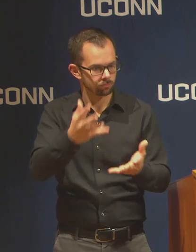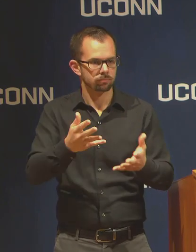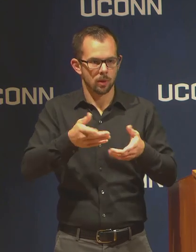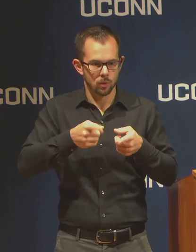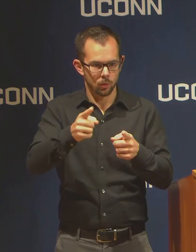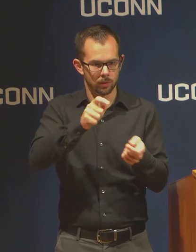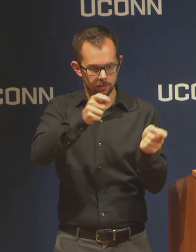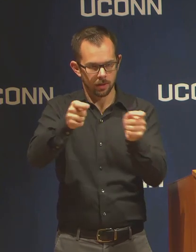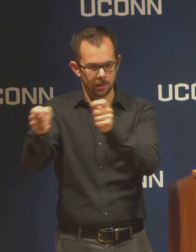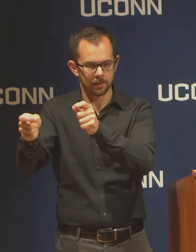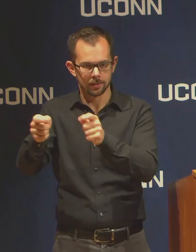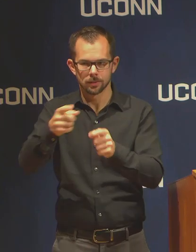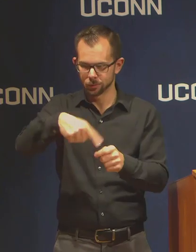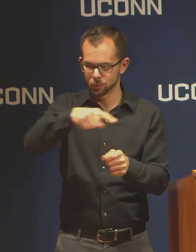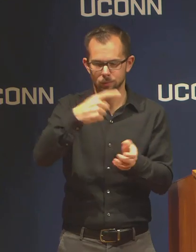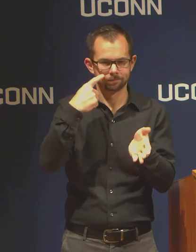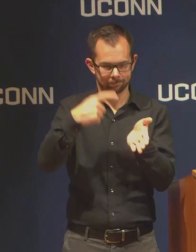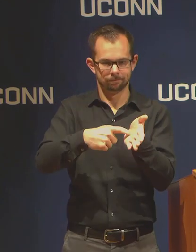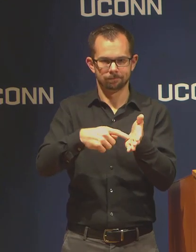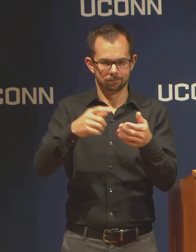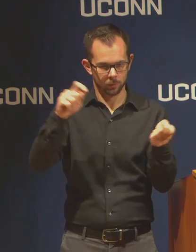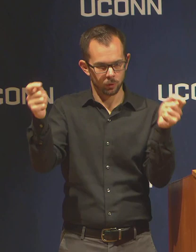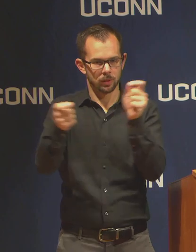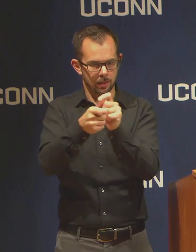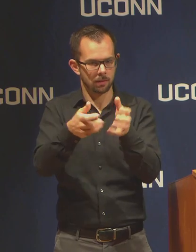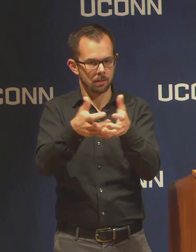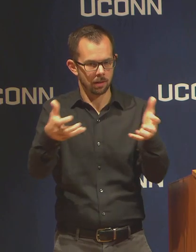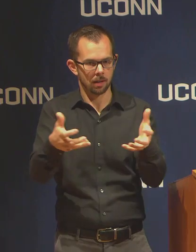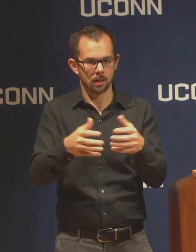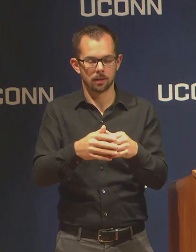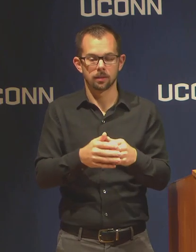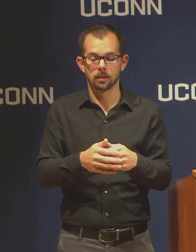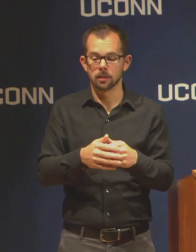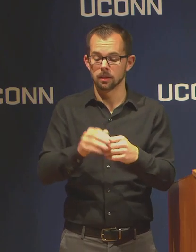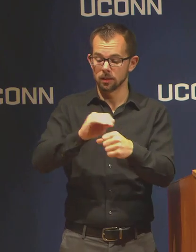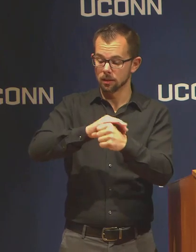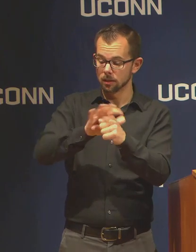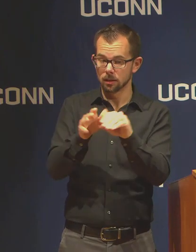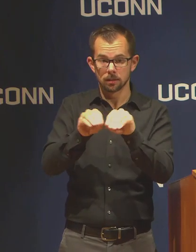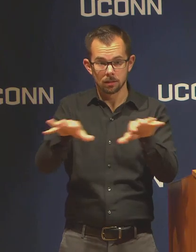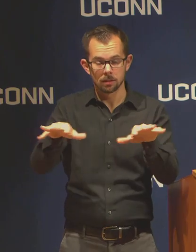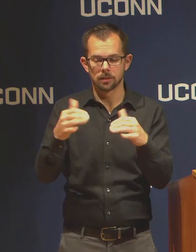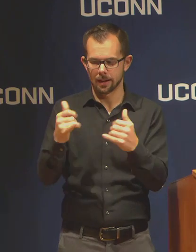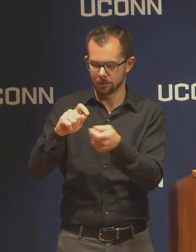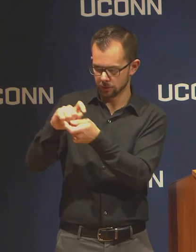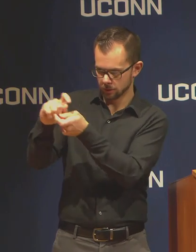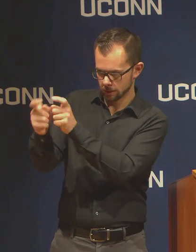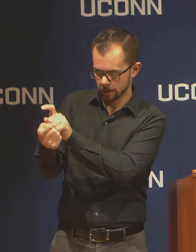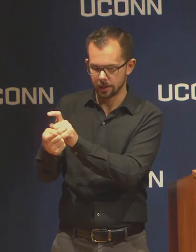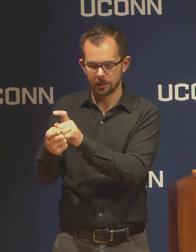There have been significant developments in the evolution of the spread of the disease as well as in the guidance that we've